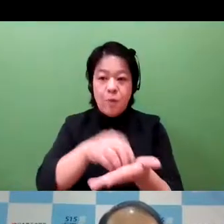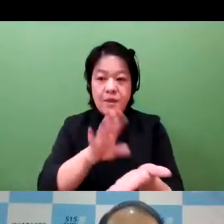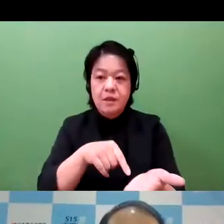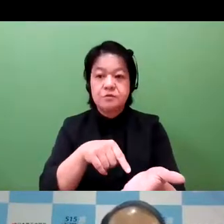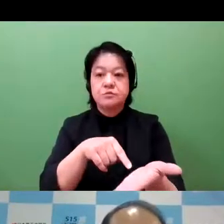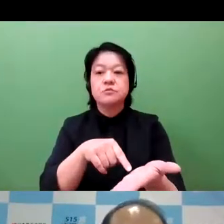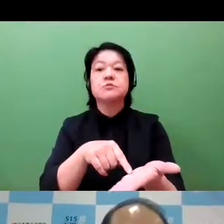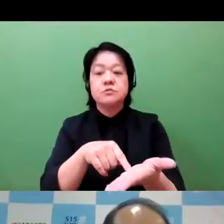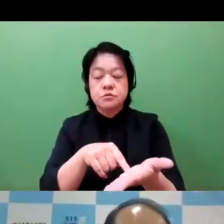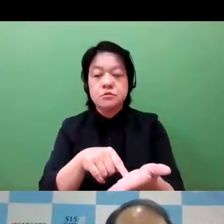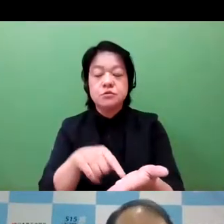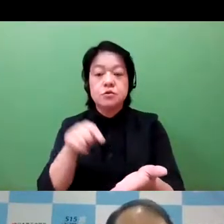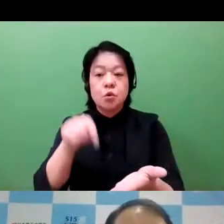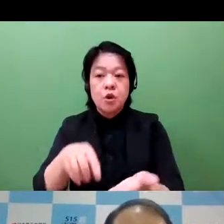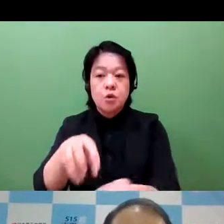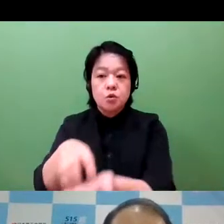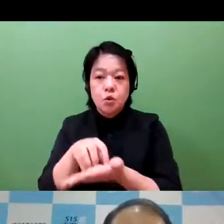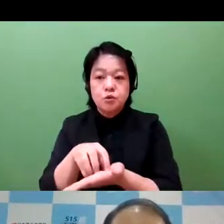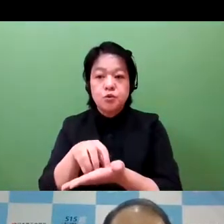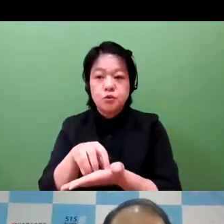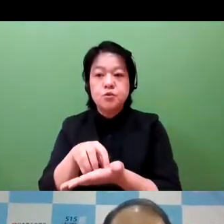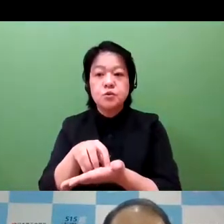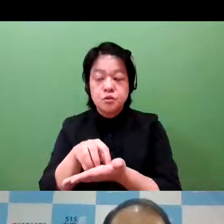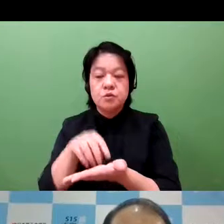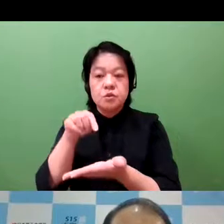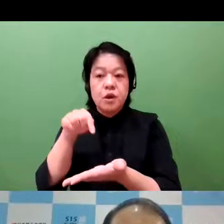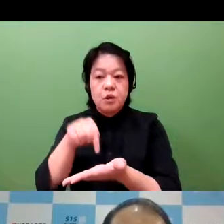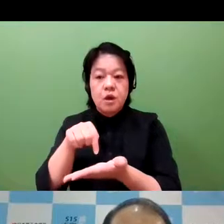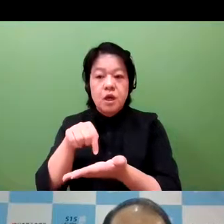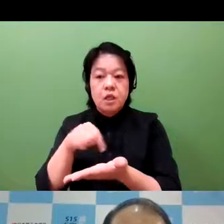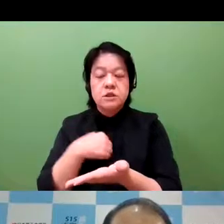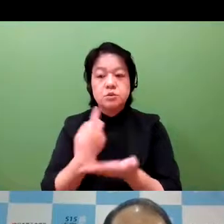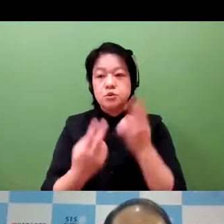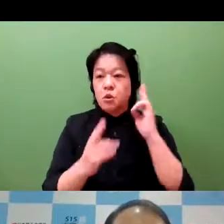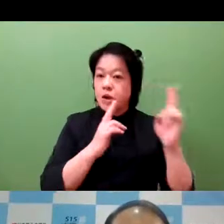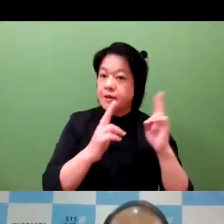is a sign of the high level of technology and also expertise.